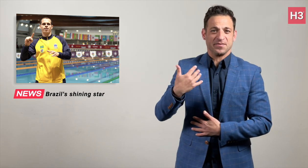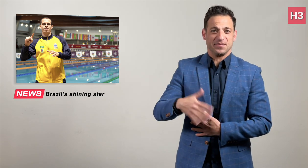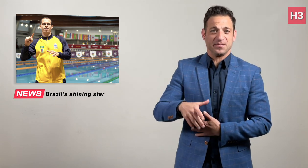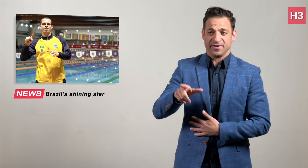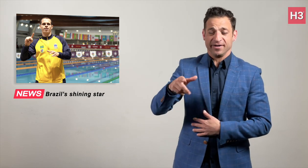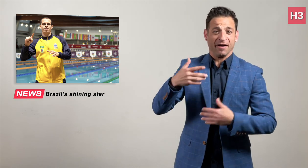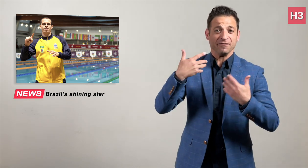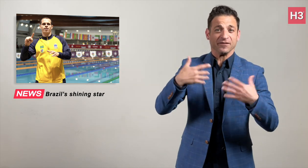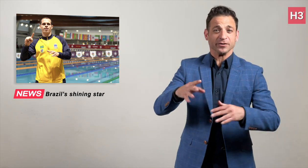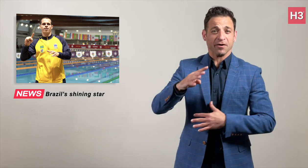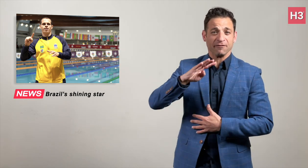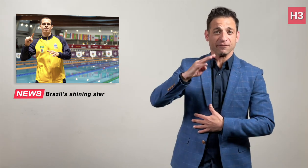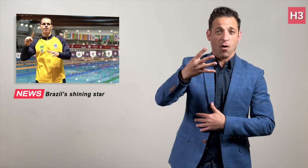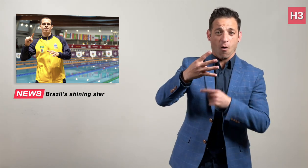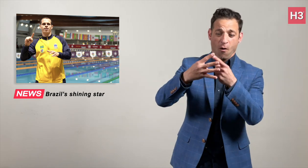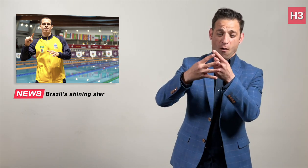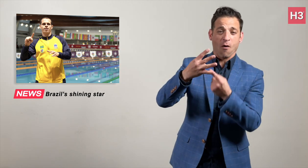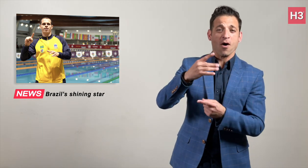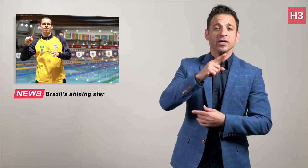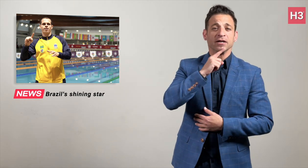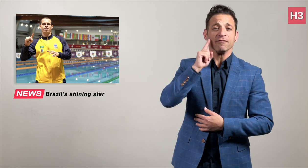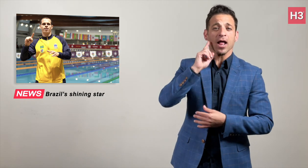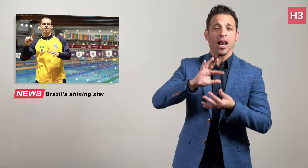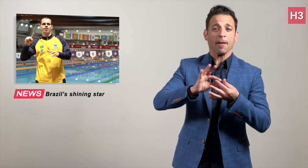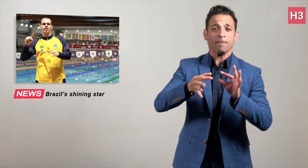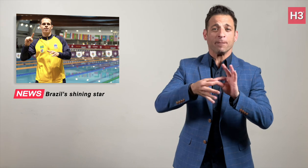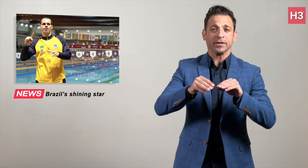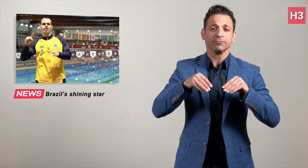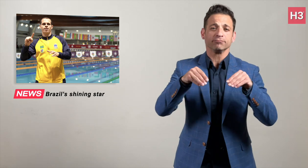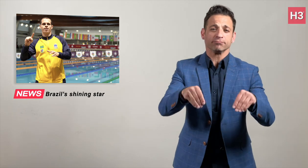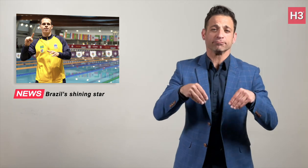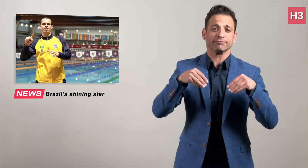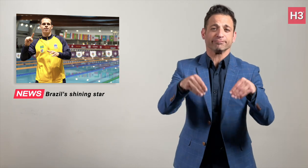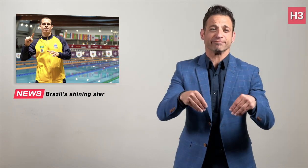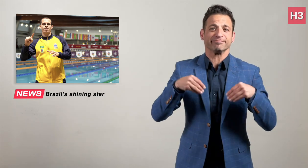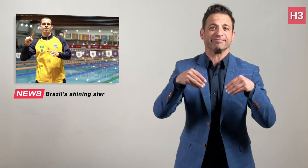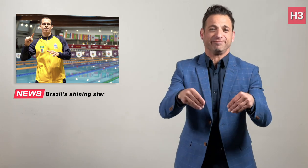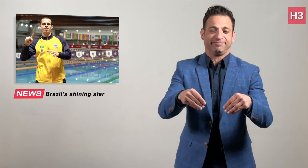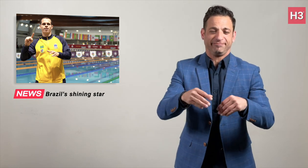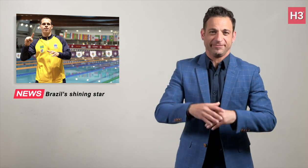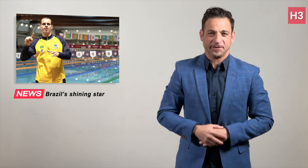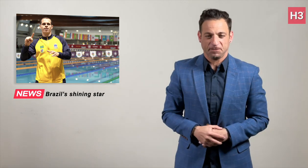and is now a veteran with four Deaflympics under his belt.